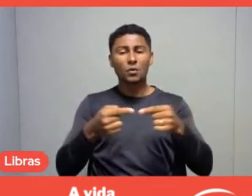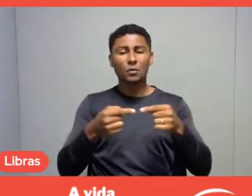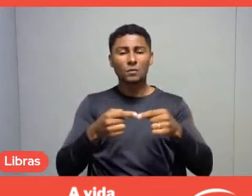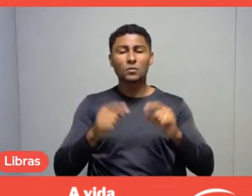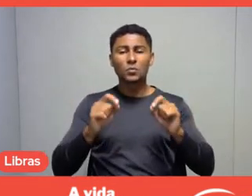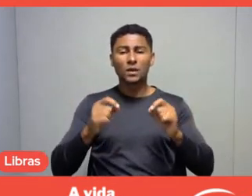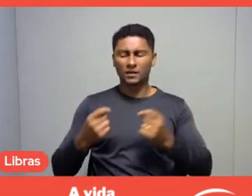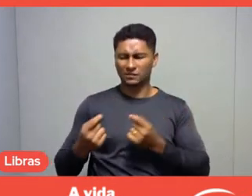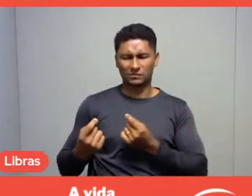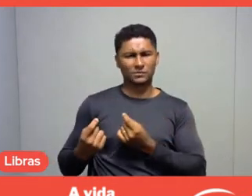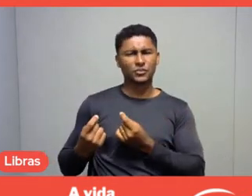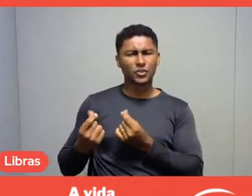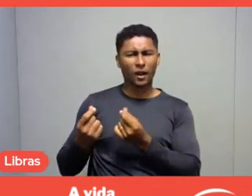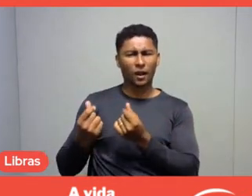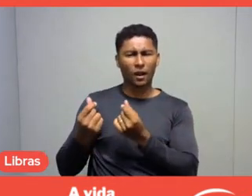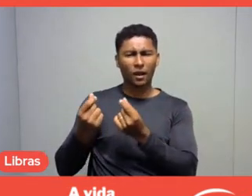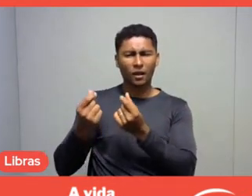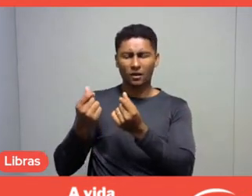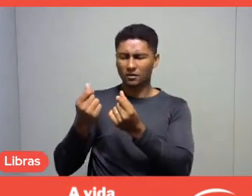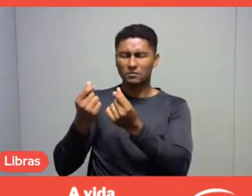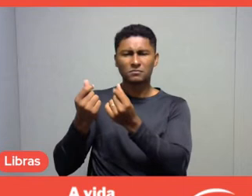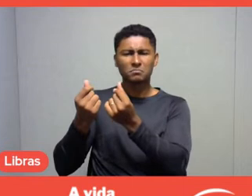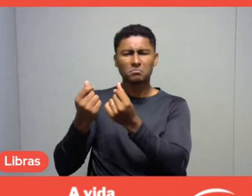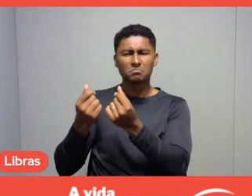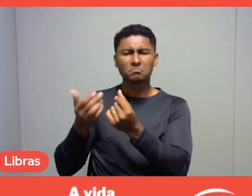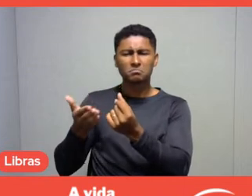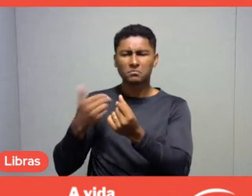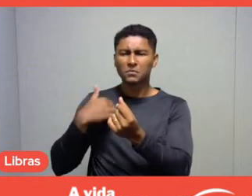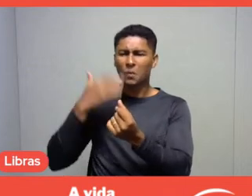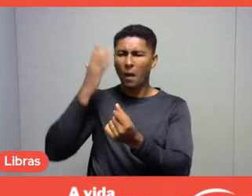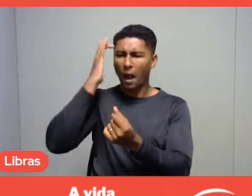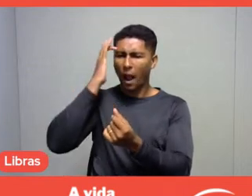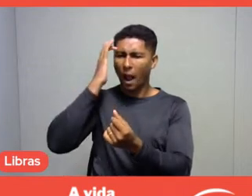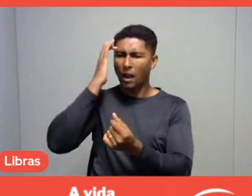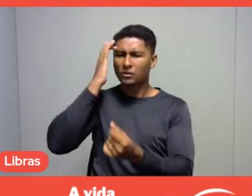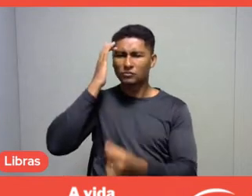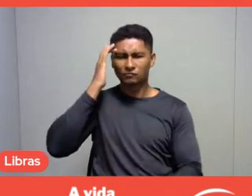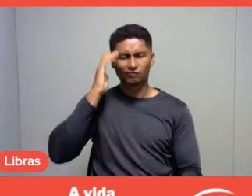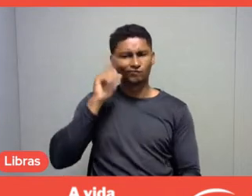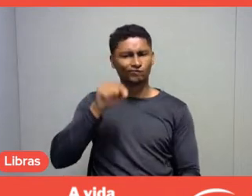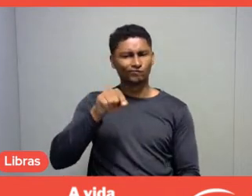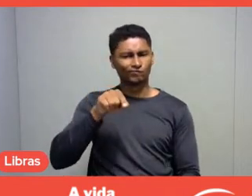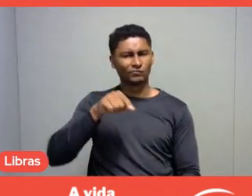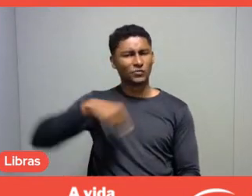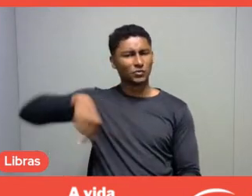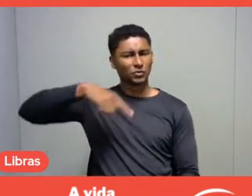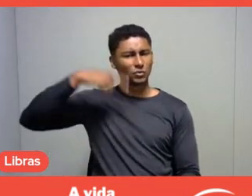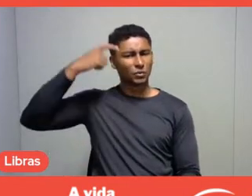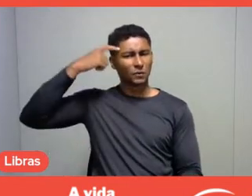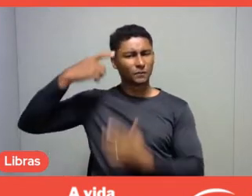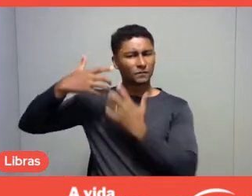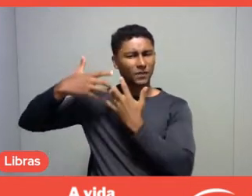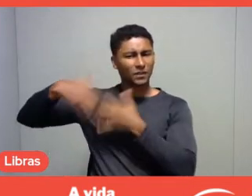So, I think this is an issue for us to reflect on when we are talking about leisure,